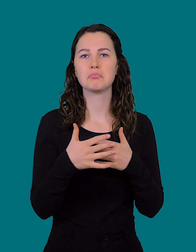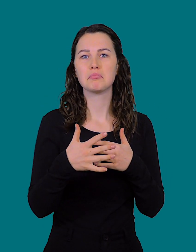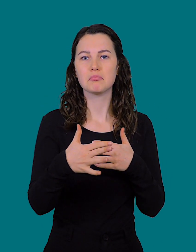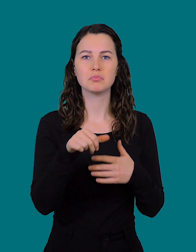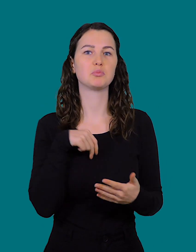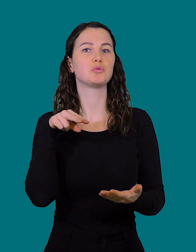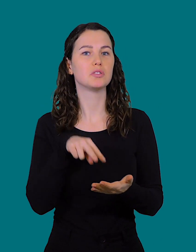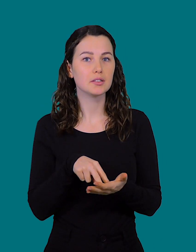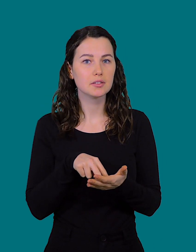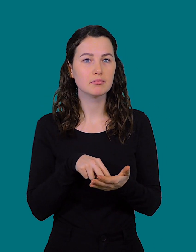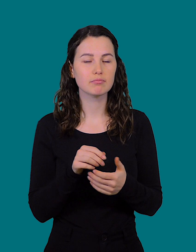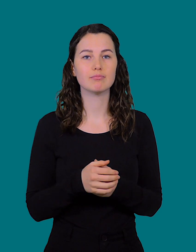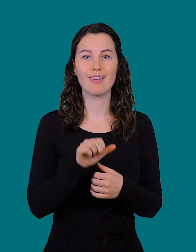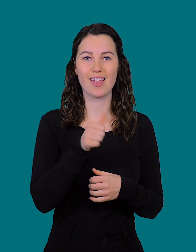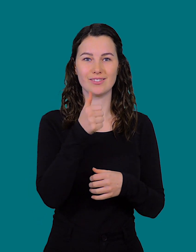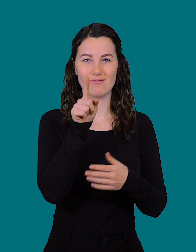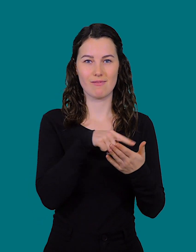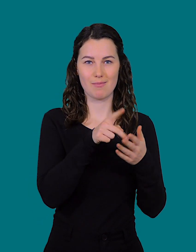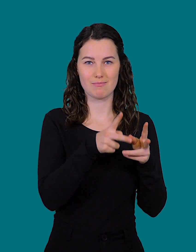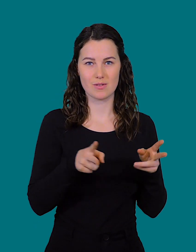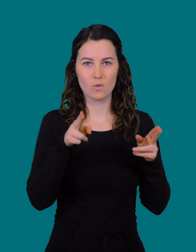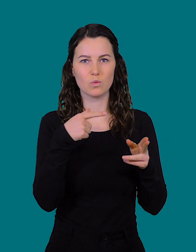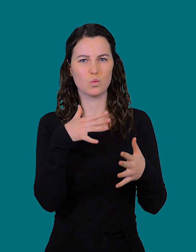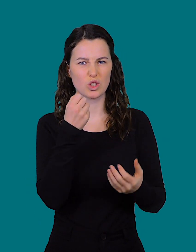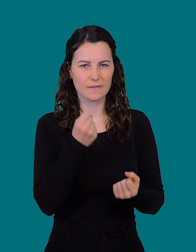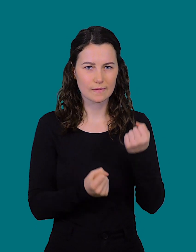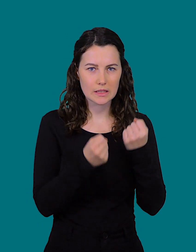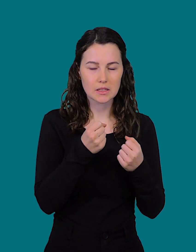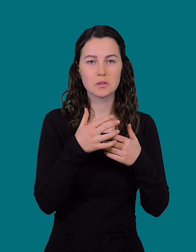and gradually became independent. It was very difficult during the first election period,